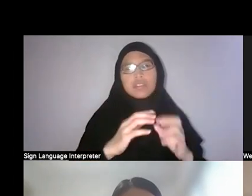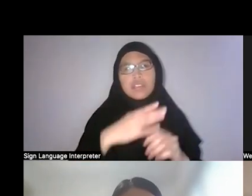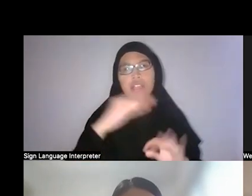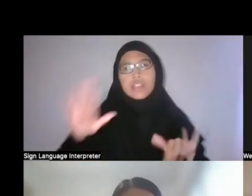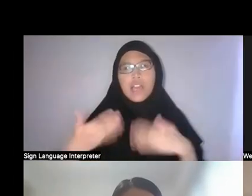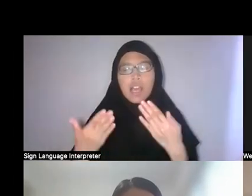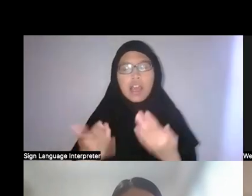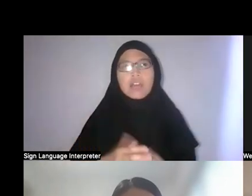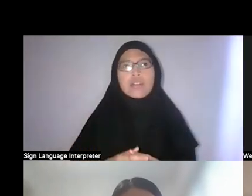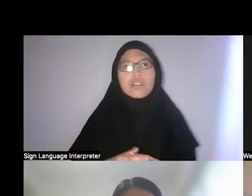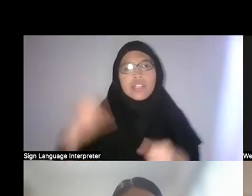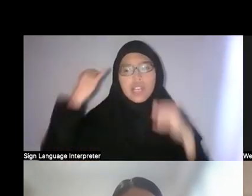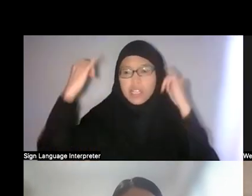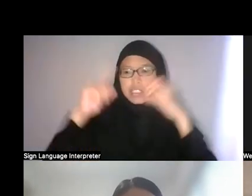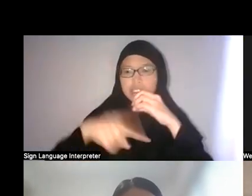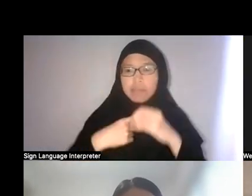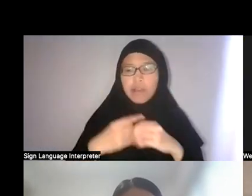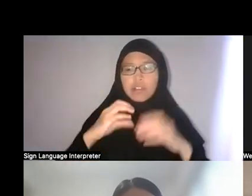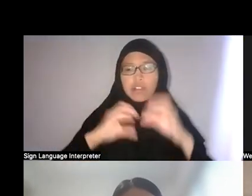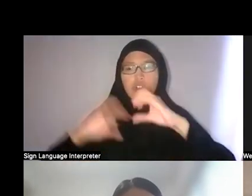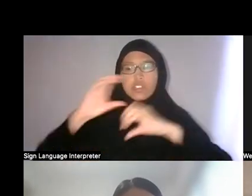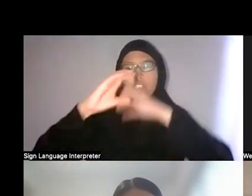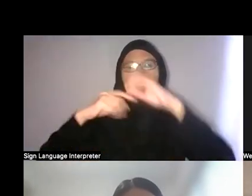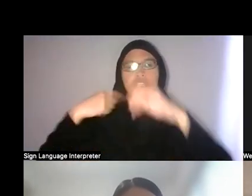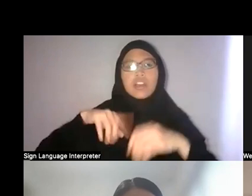ideas about constructing our landscapes are created.